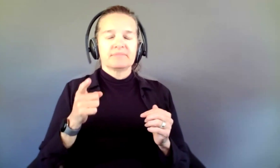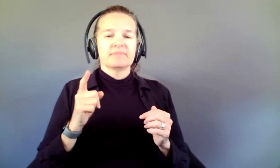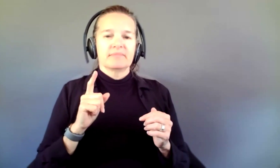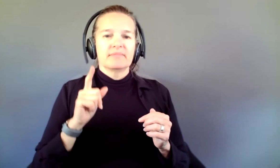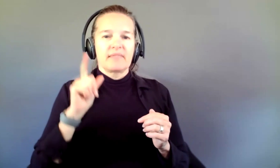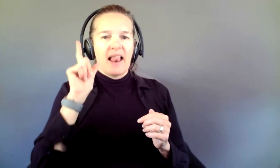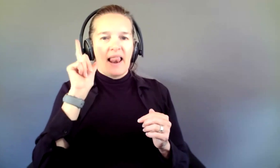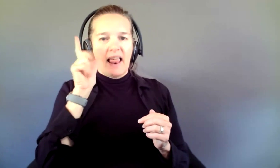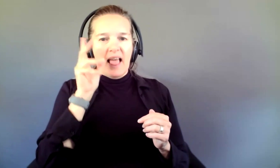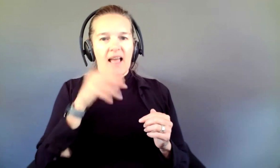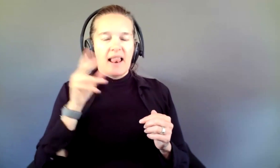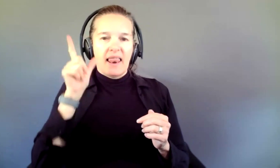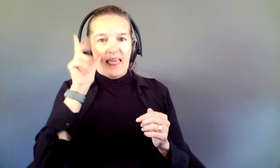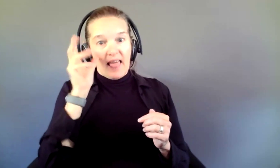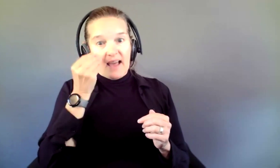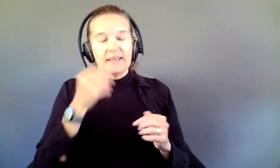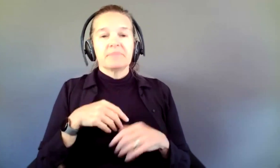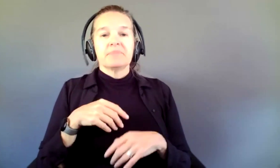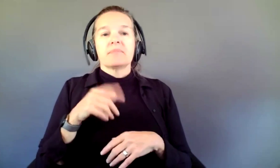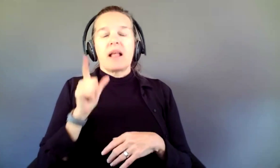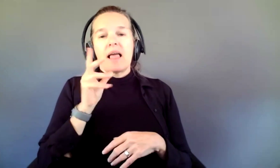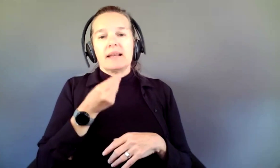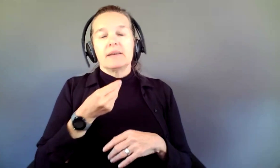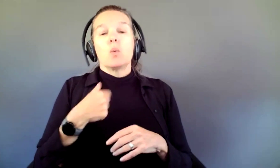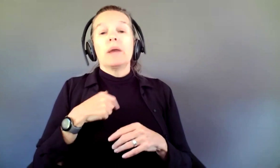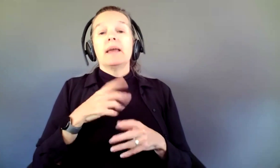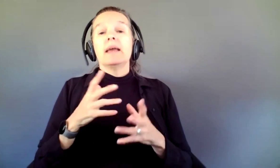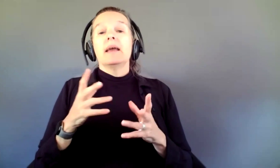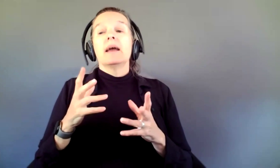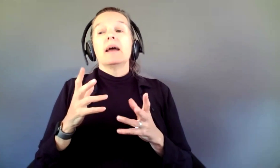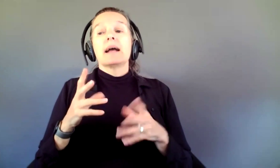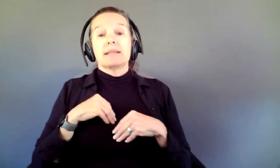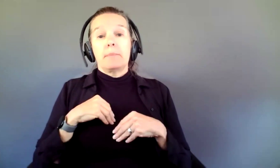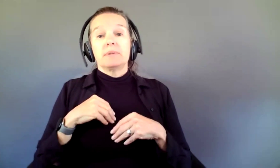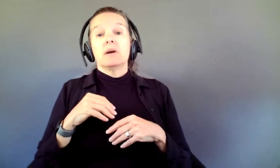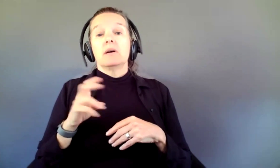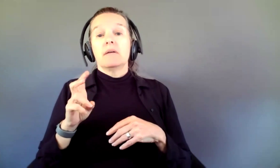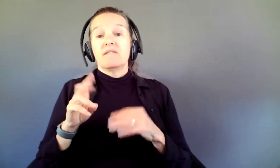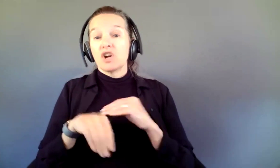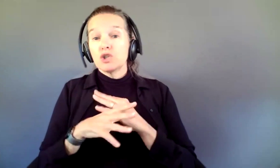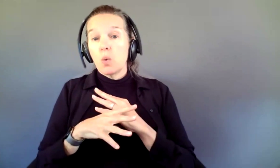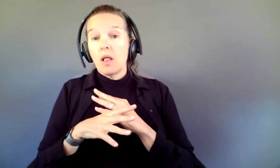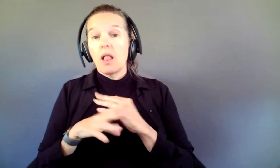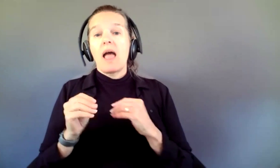considerations. We do accept virtual tours and hybrid tours. So, that could mean that you are